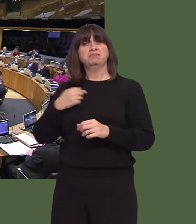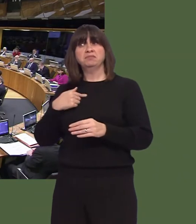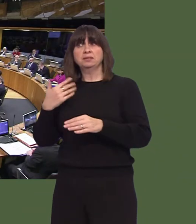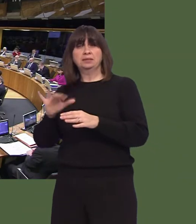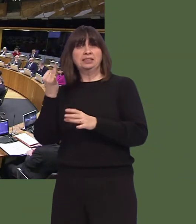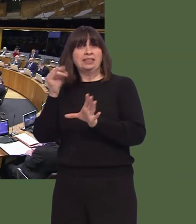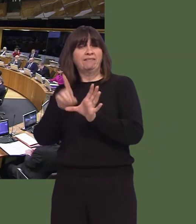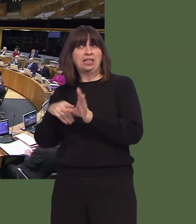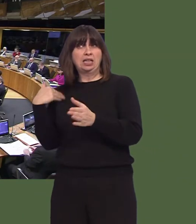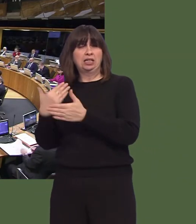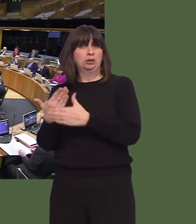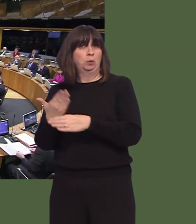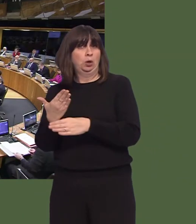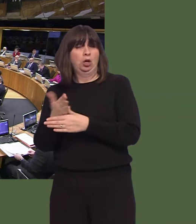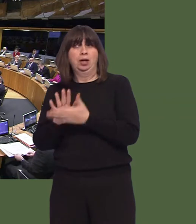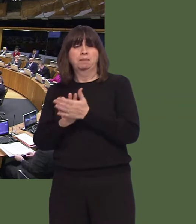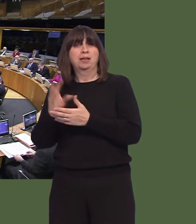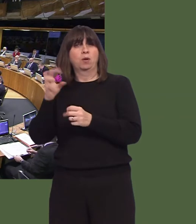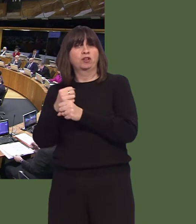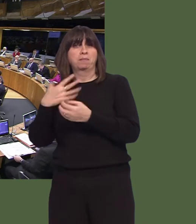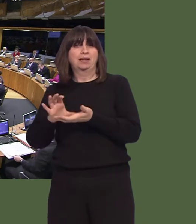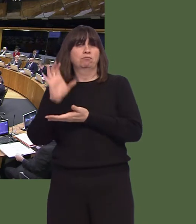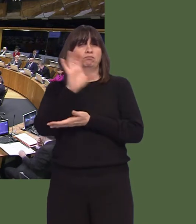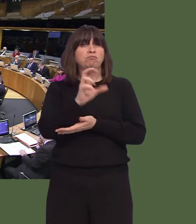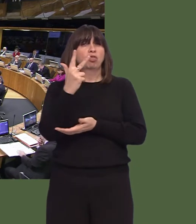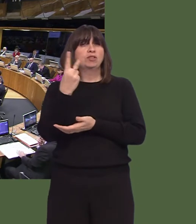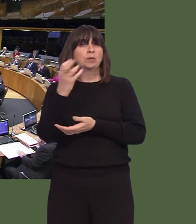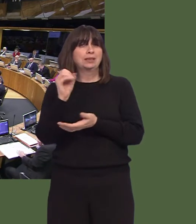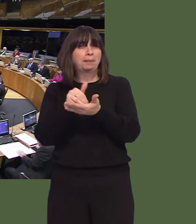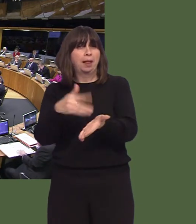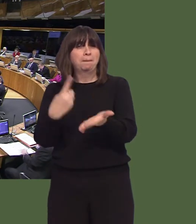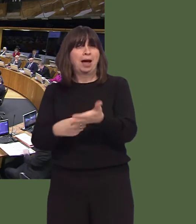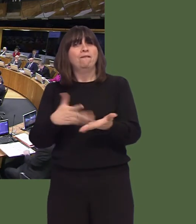now, Welsh Government has given over £320 million of taxpayers' money towards businesses